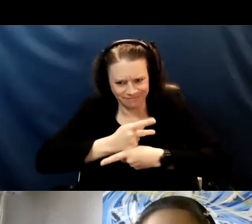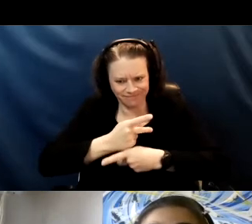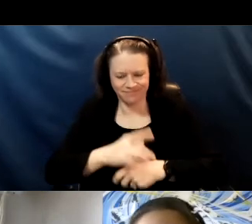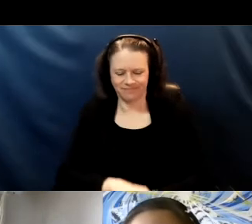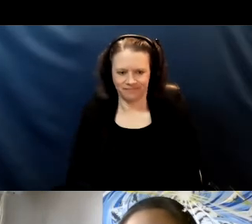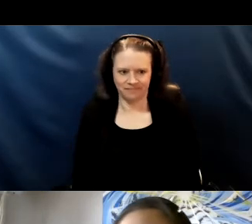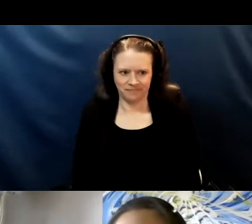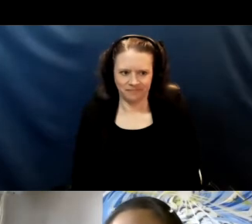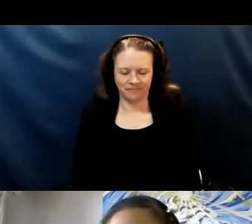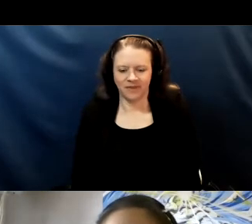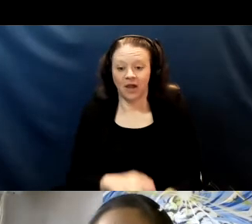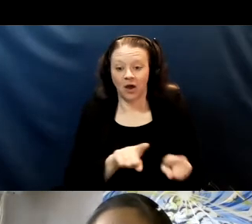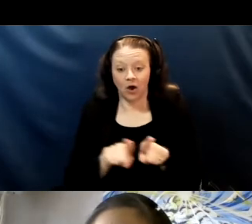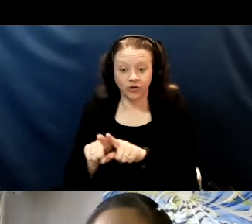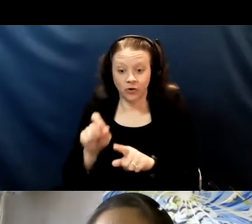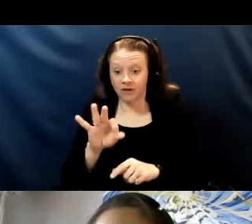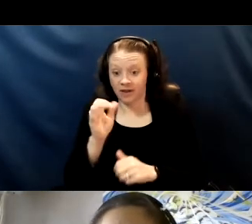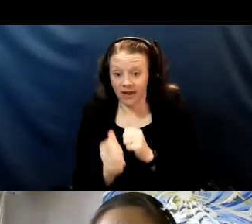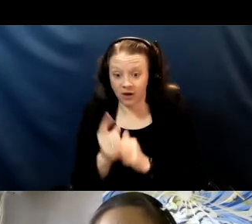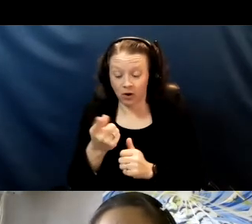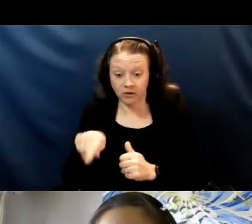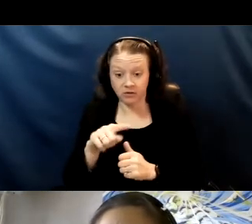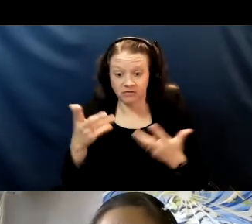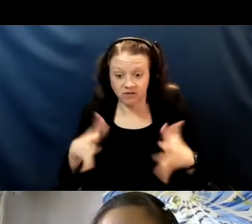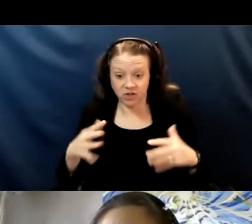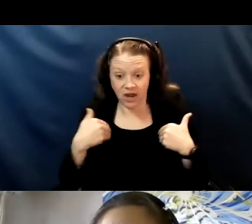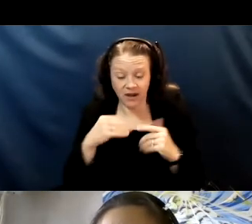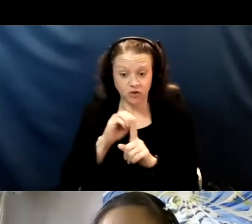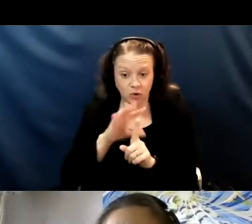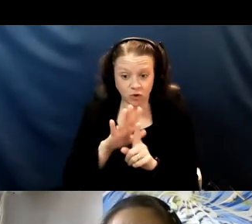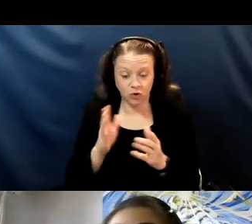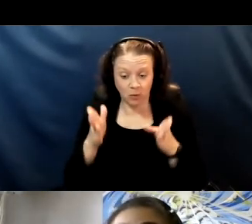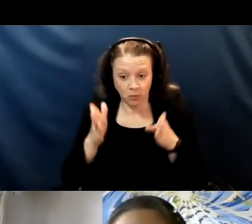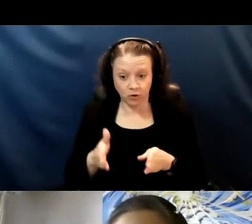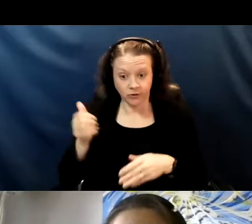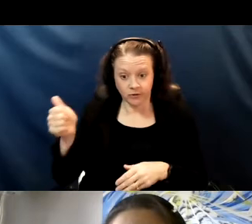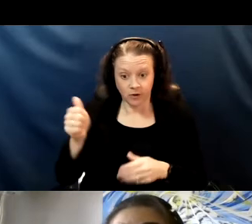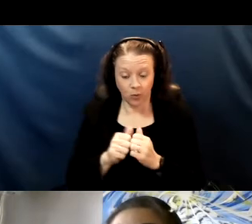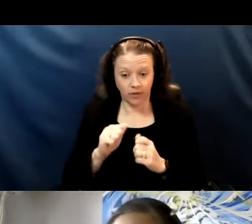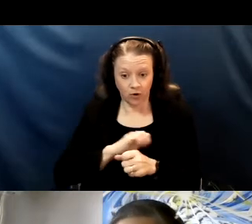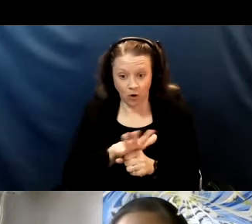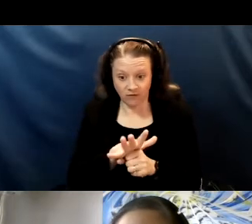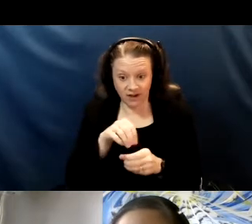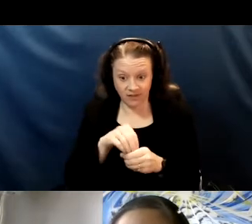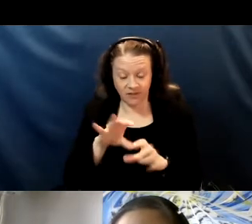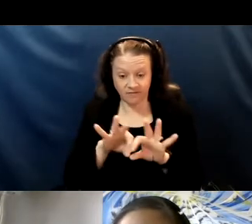And I should mention if anybody has had any exposure to someone with COVID in the family then the kid needs to stay home